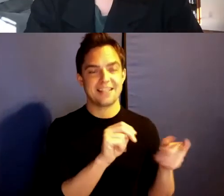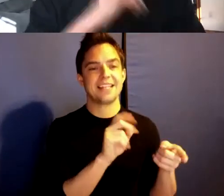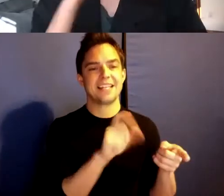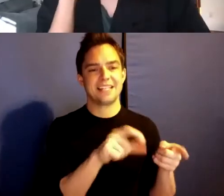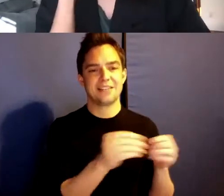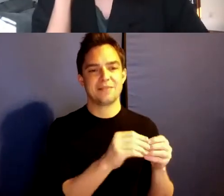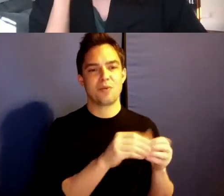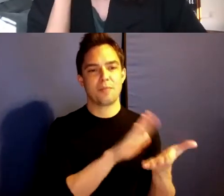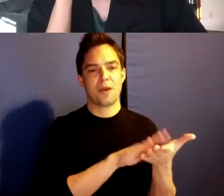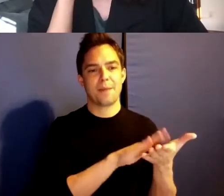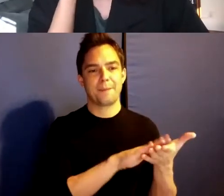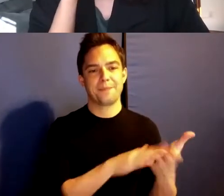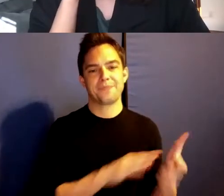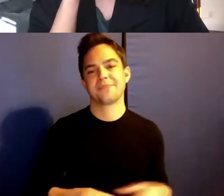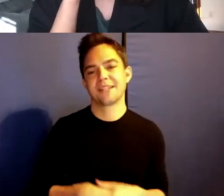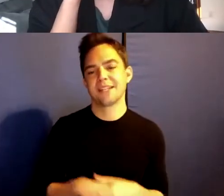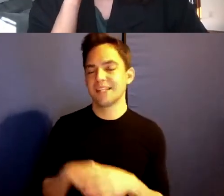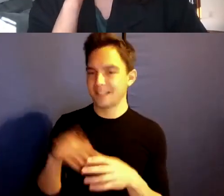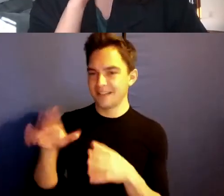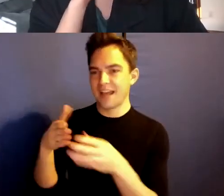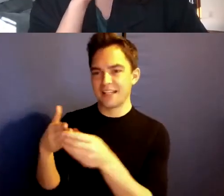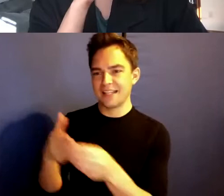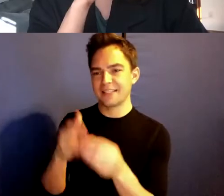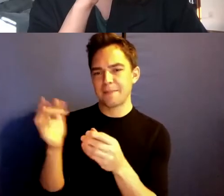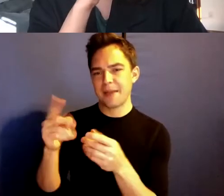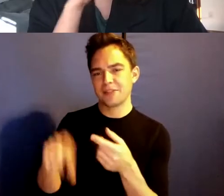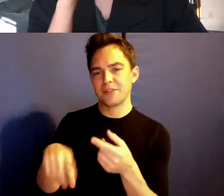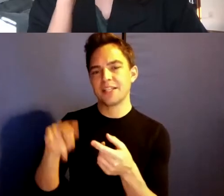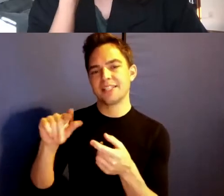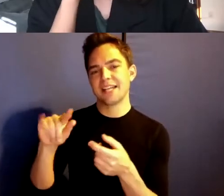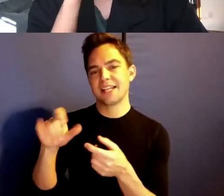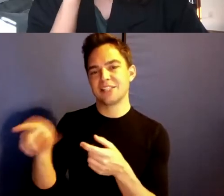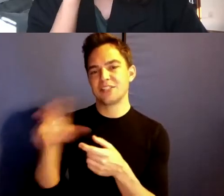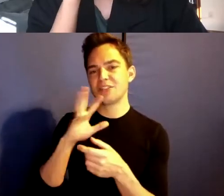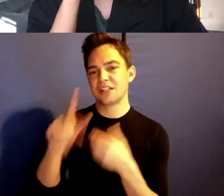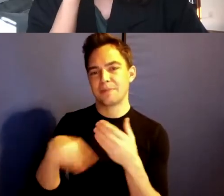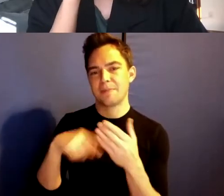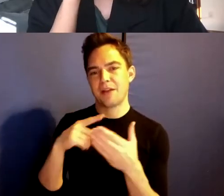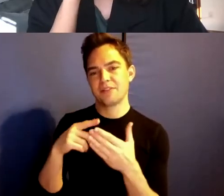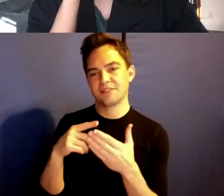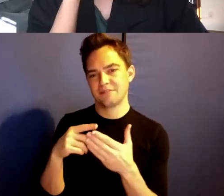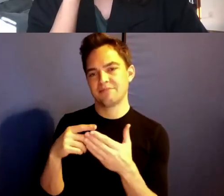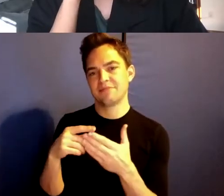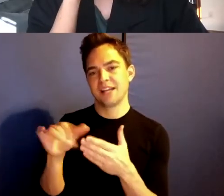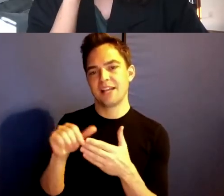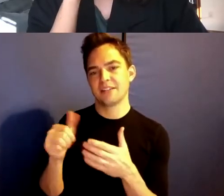This leads back to what you were so compellingly describing as a practice, right?